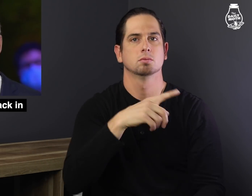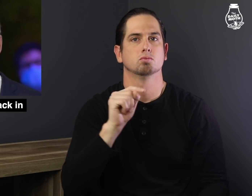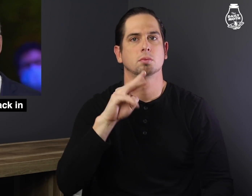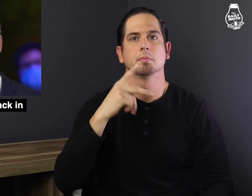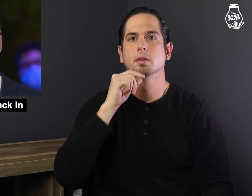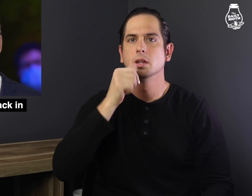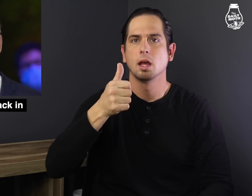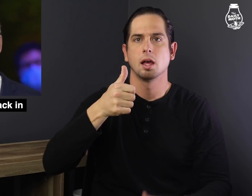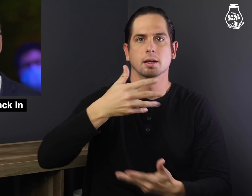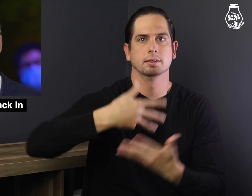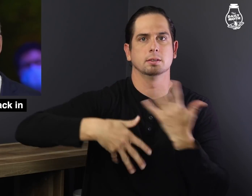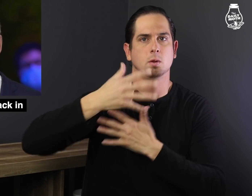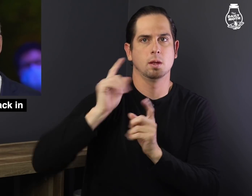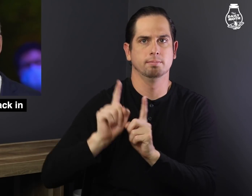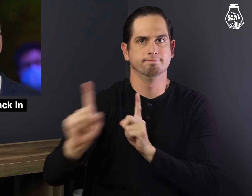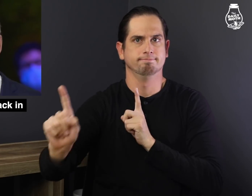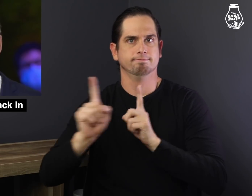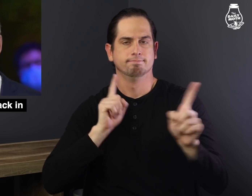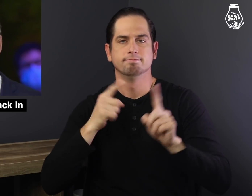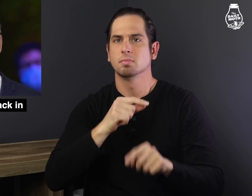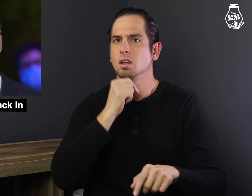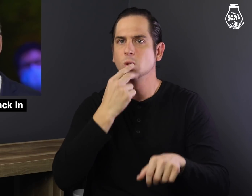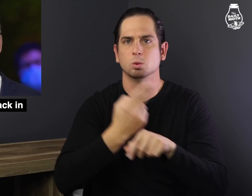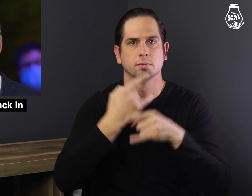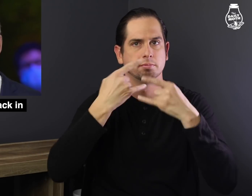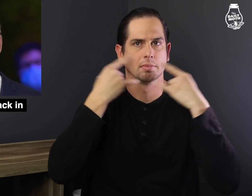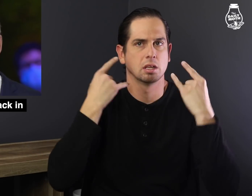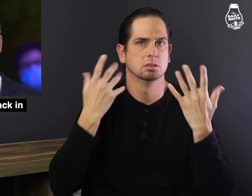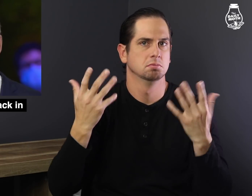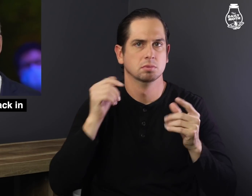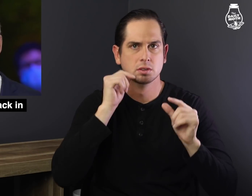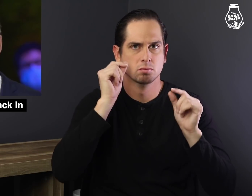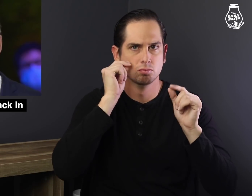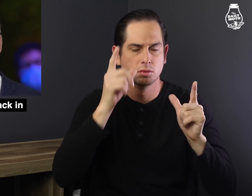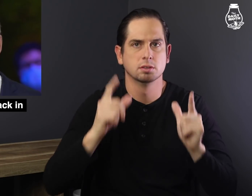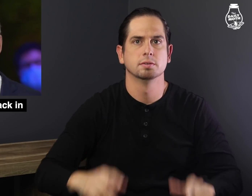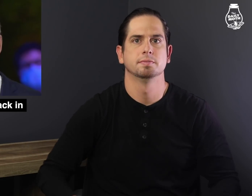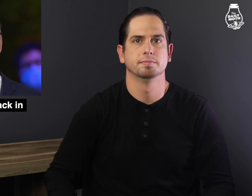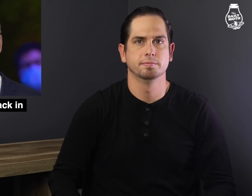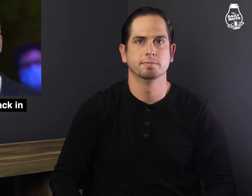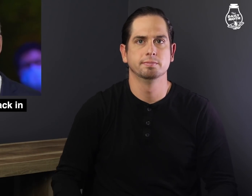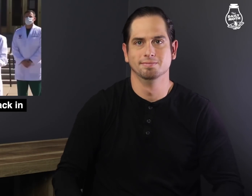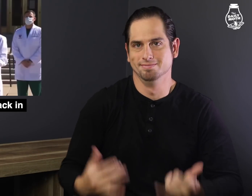not socially distancing or wearing a mask.